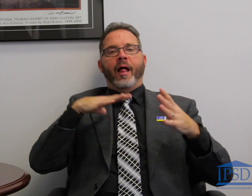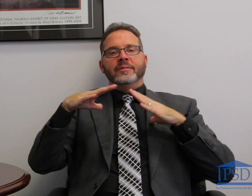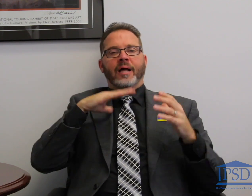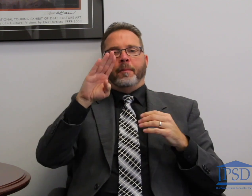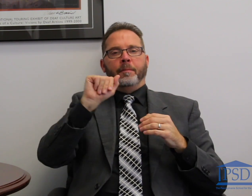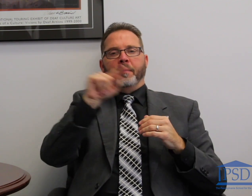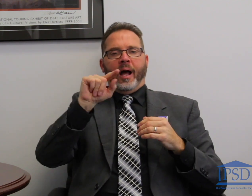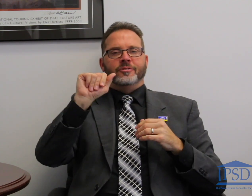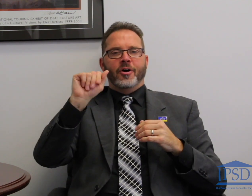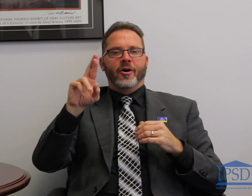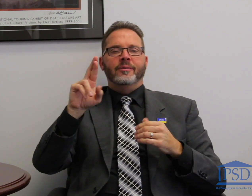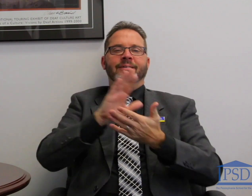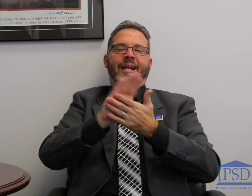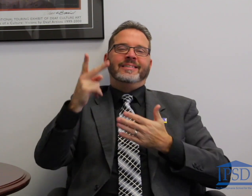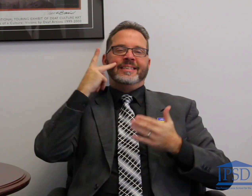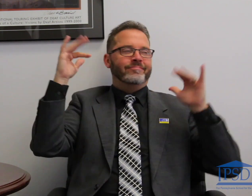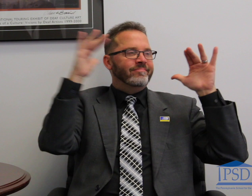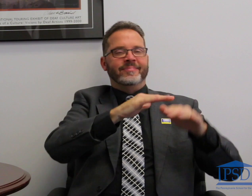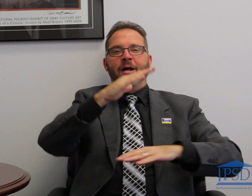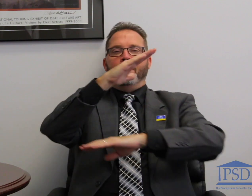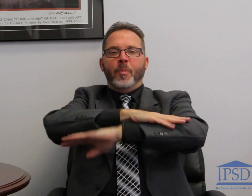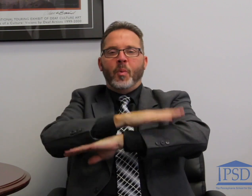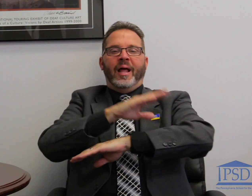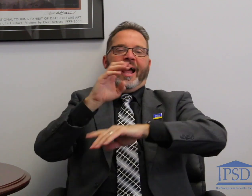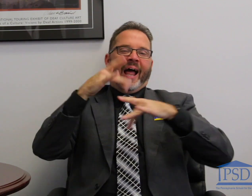was the Holiday Bazaar. It was great to see the turnout and to see the